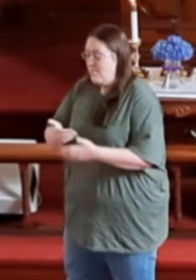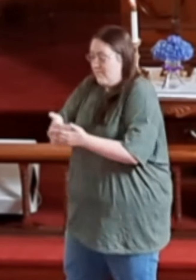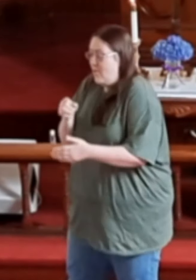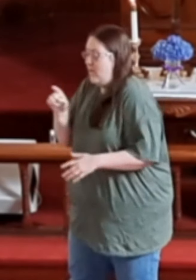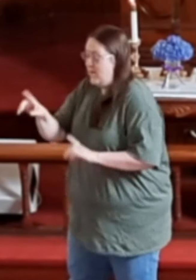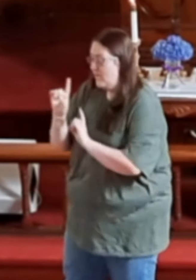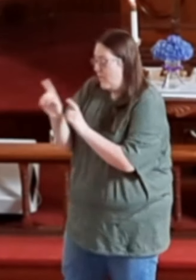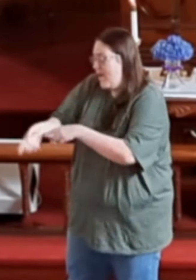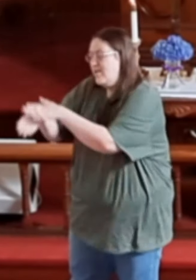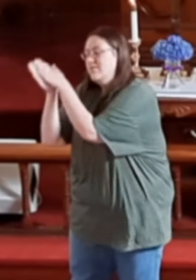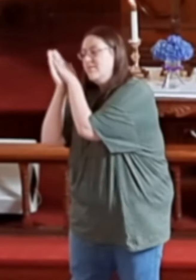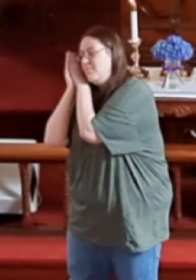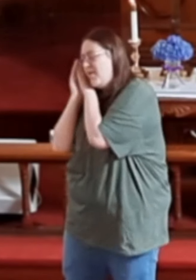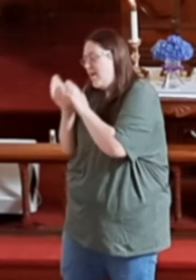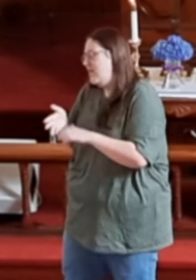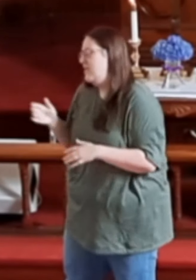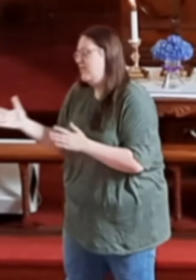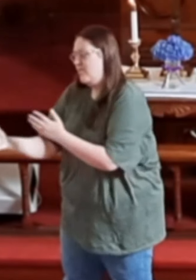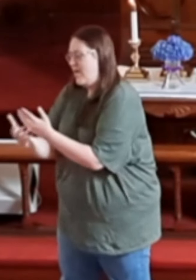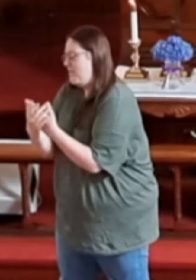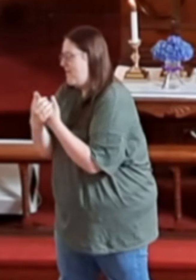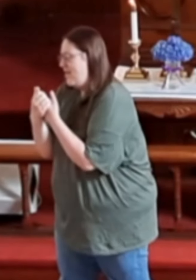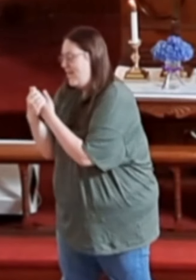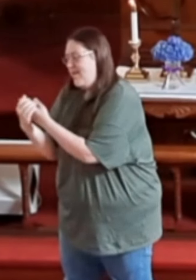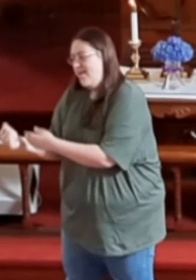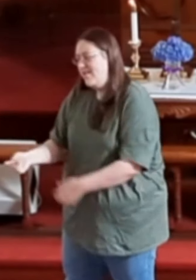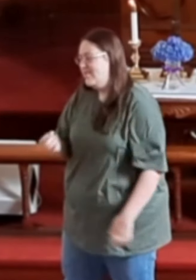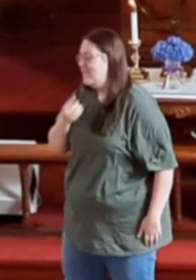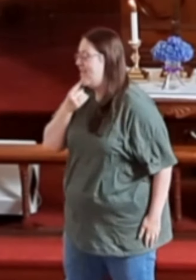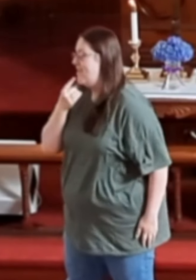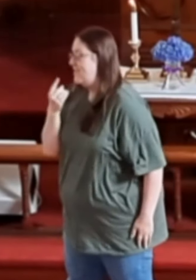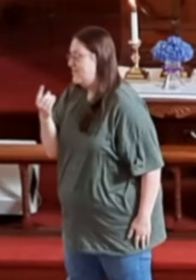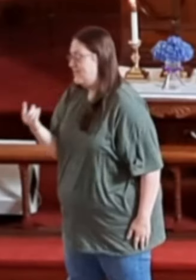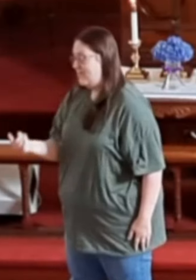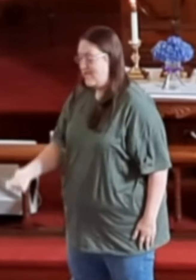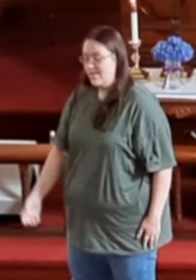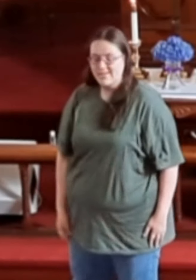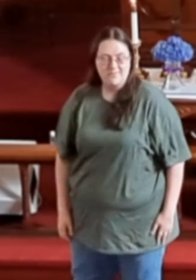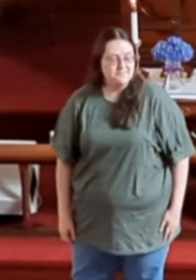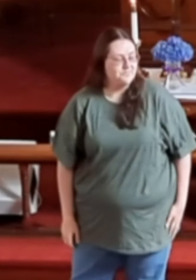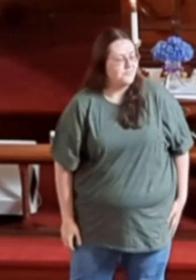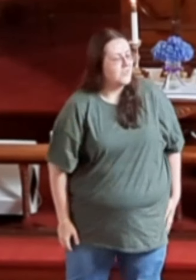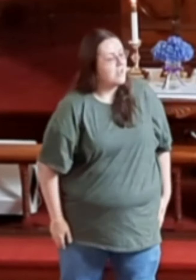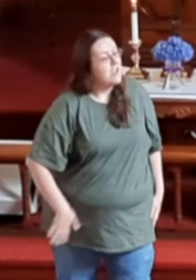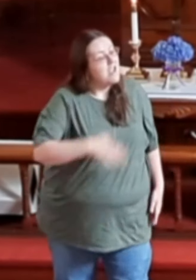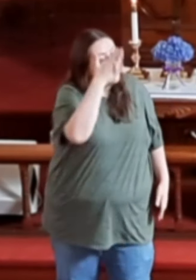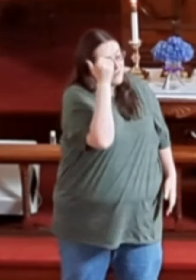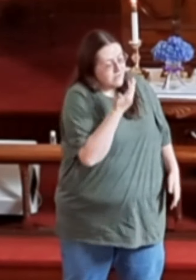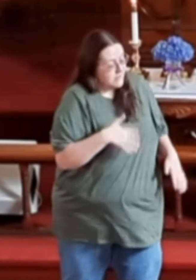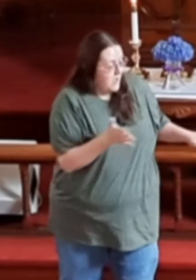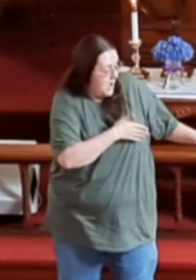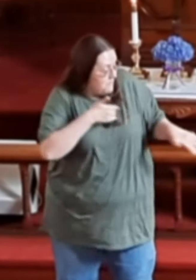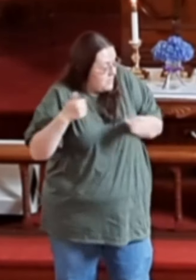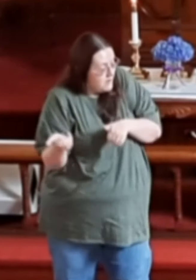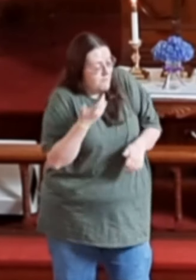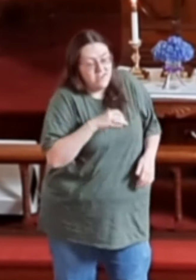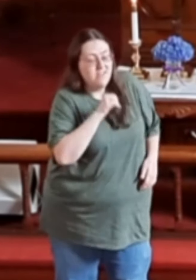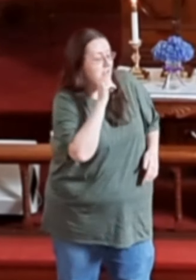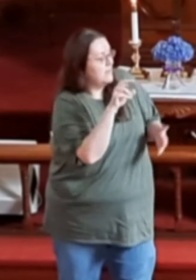Before he went to bed he grabbed my hand and said Just 'cause I'm leaving